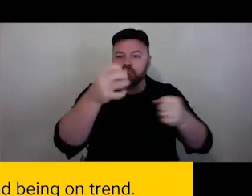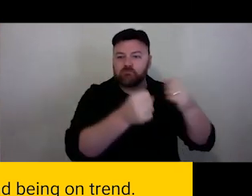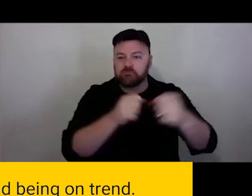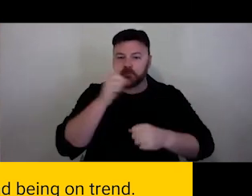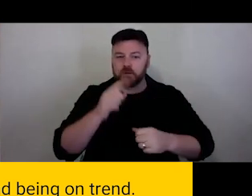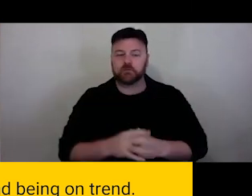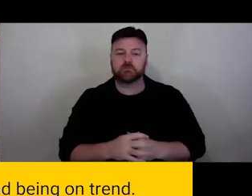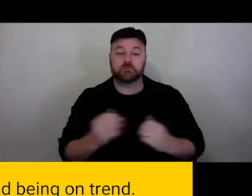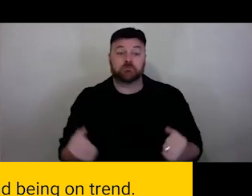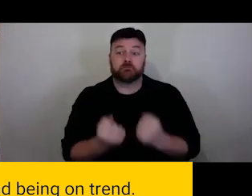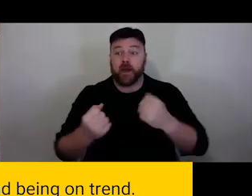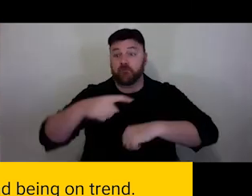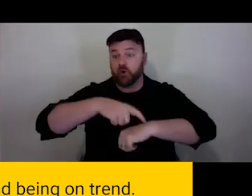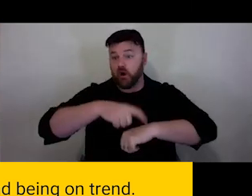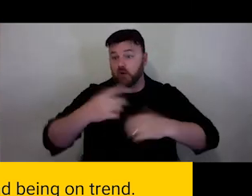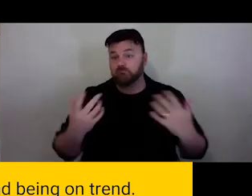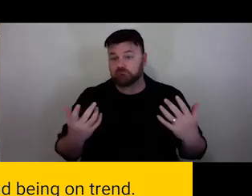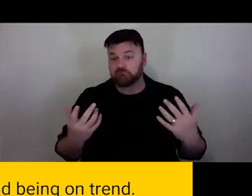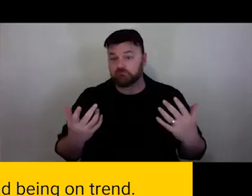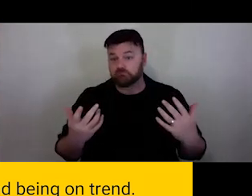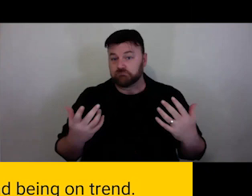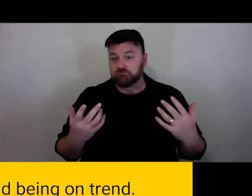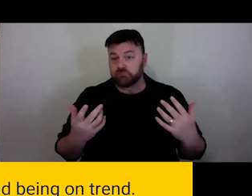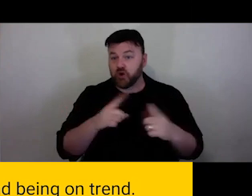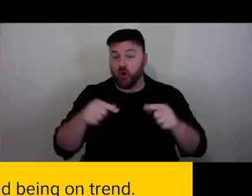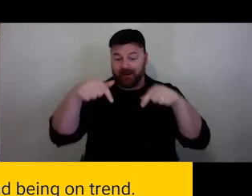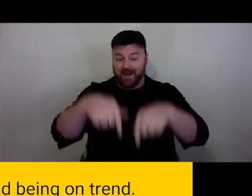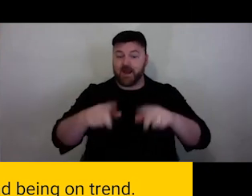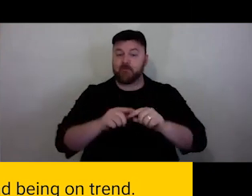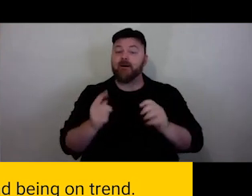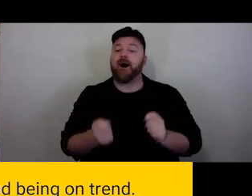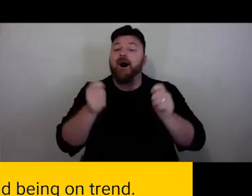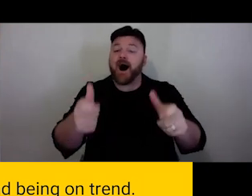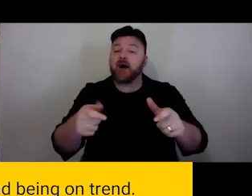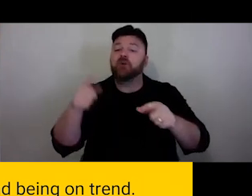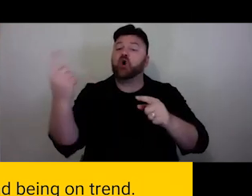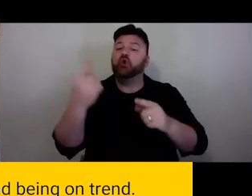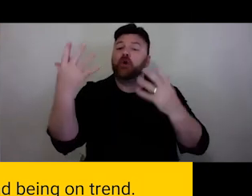Who has the time beyond this room to dig deeper into the ideas and form and who